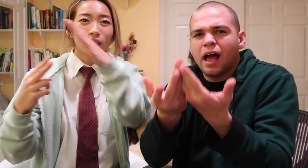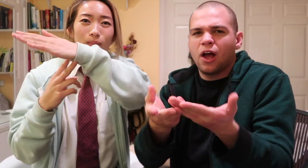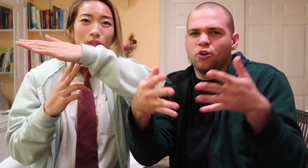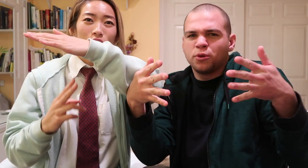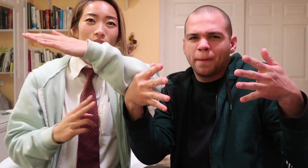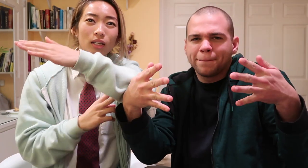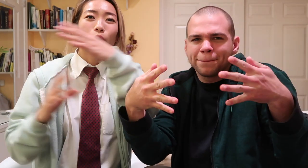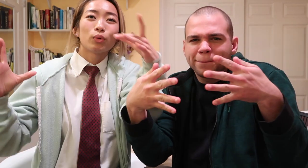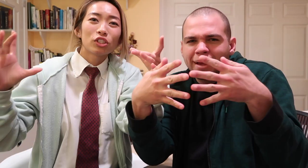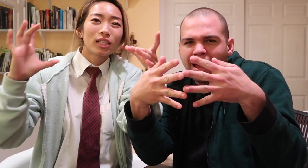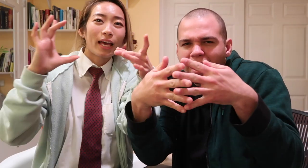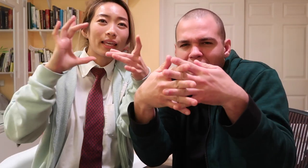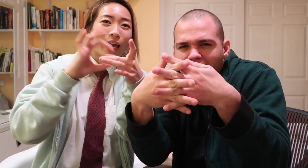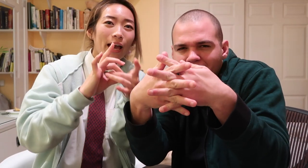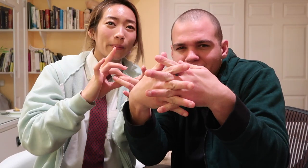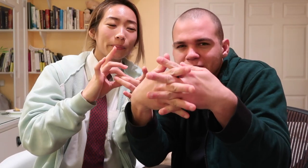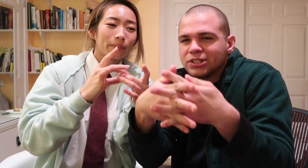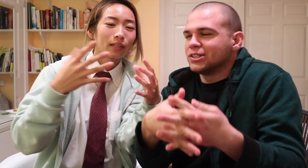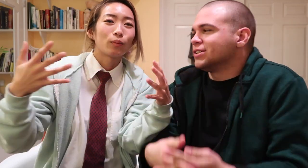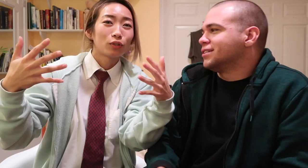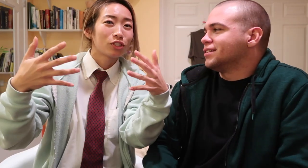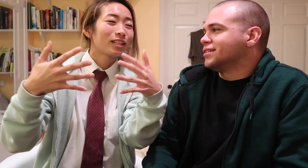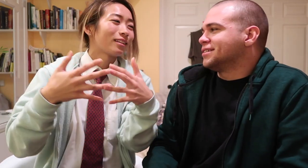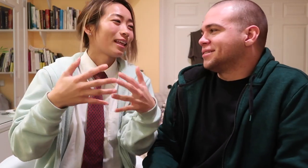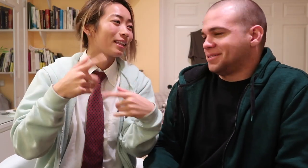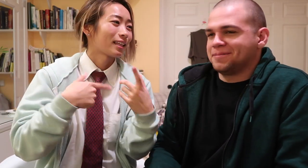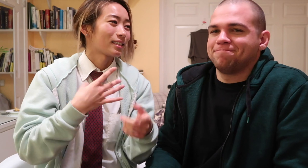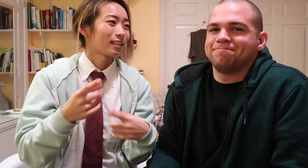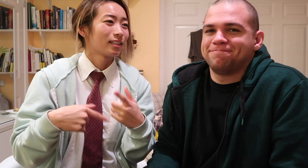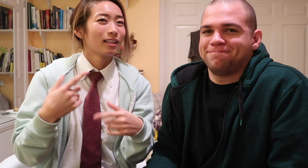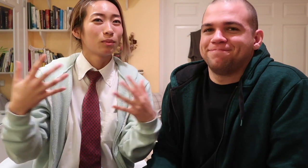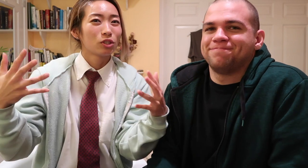bridging bridging that gap I like that sign